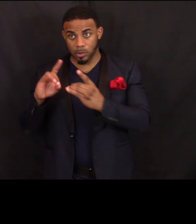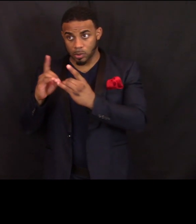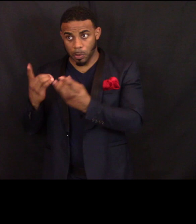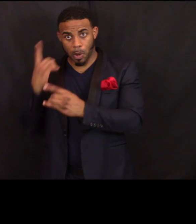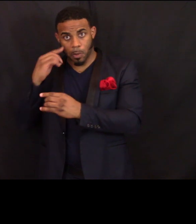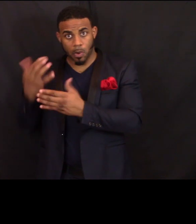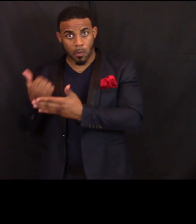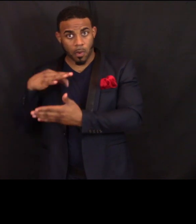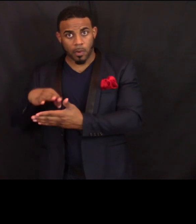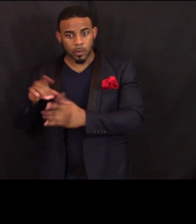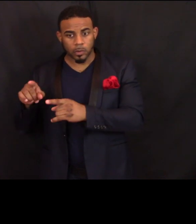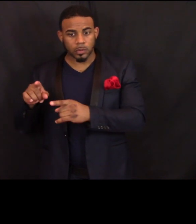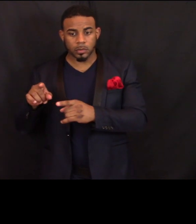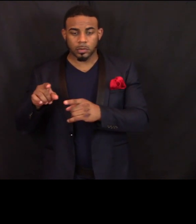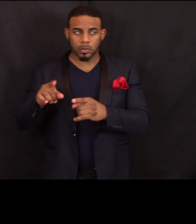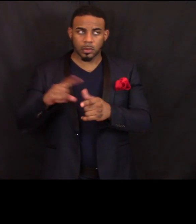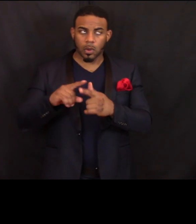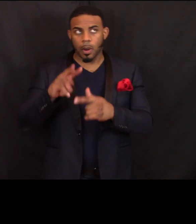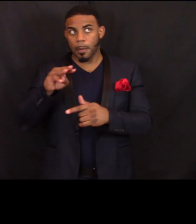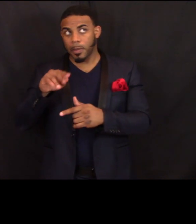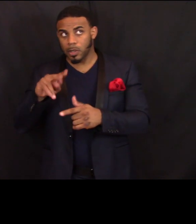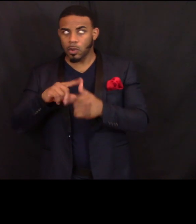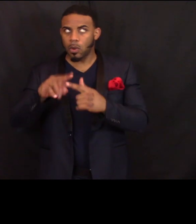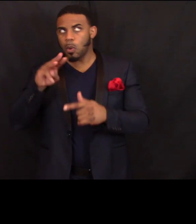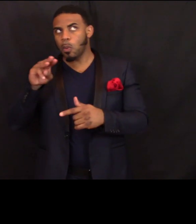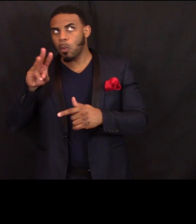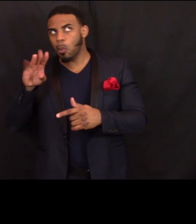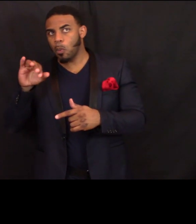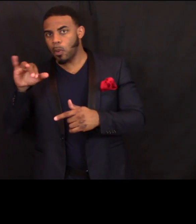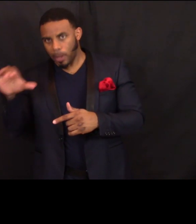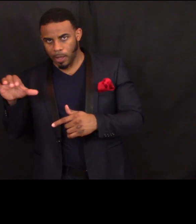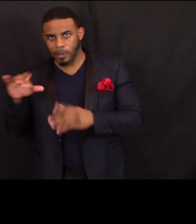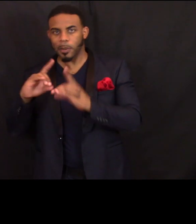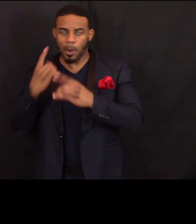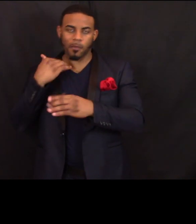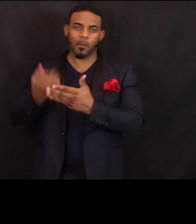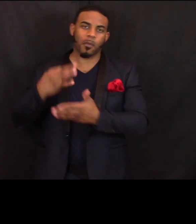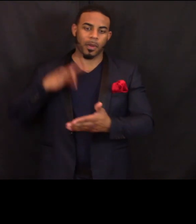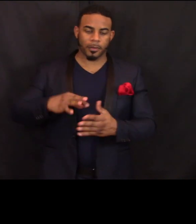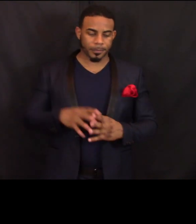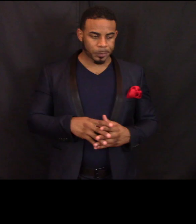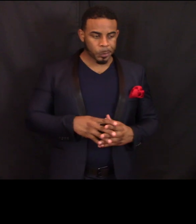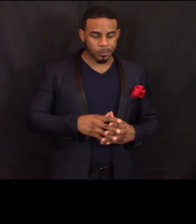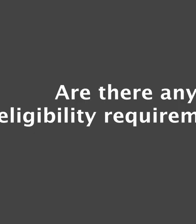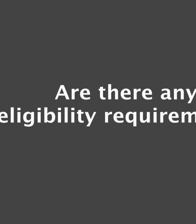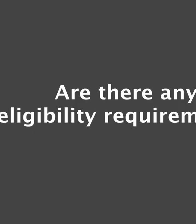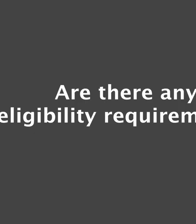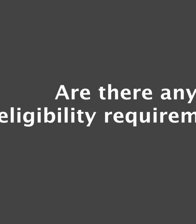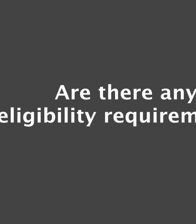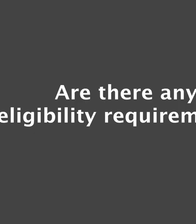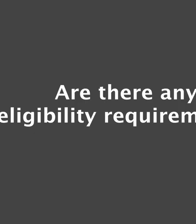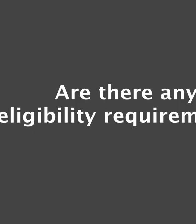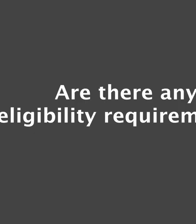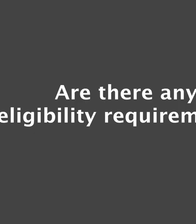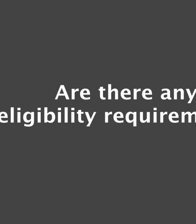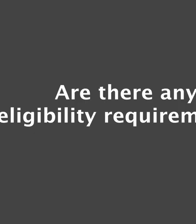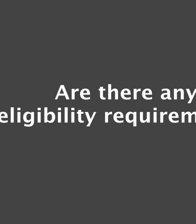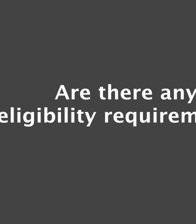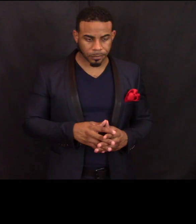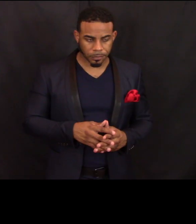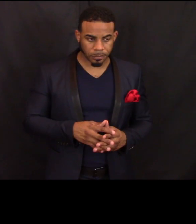or Minnesota or Wisconsin Departments of Revenue.